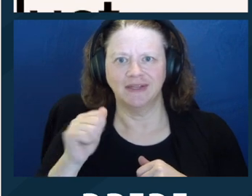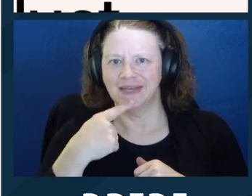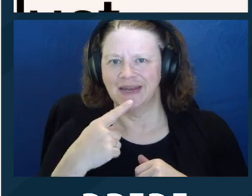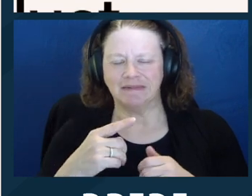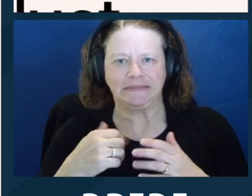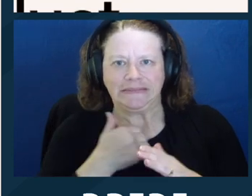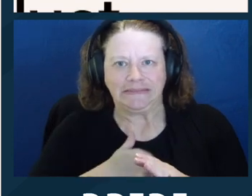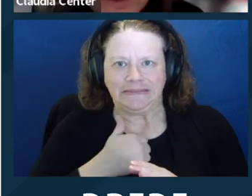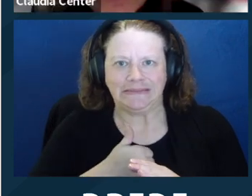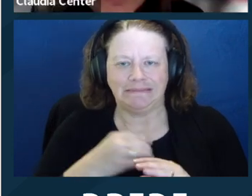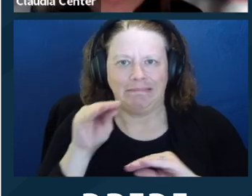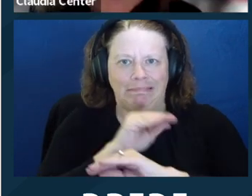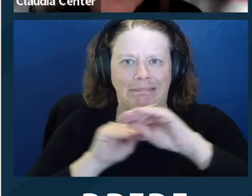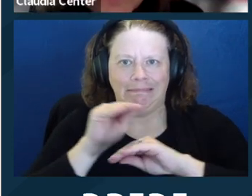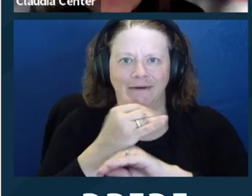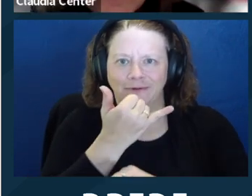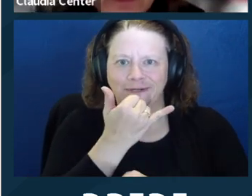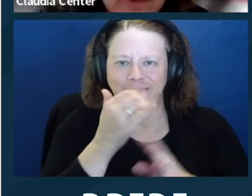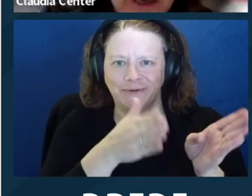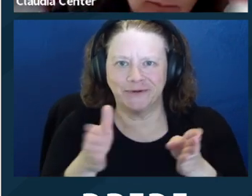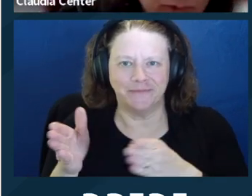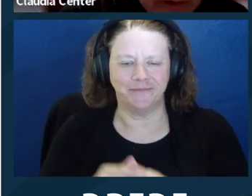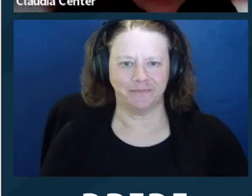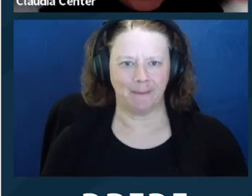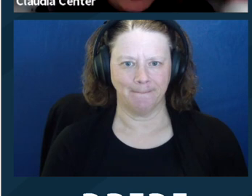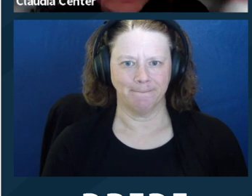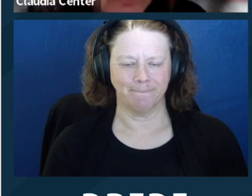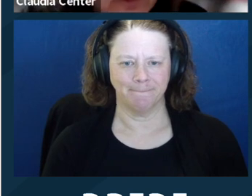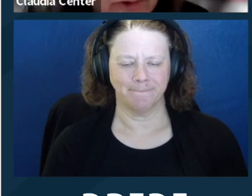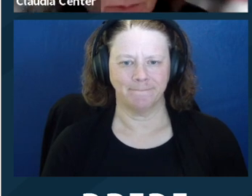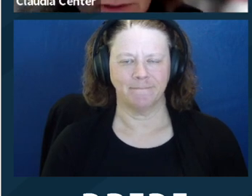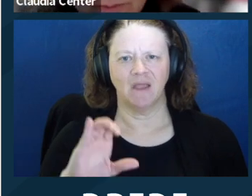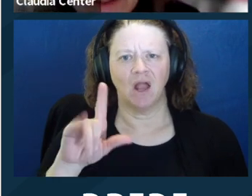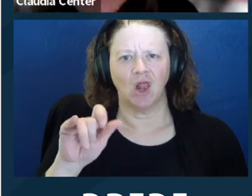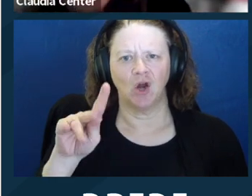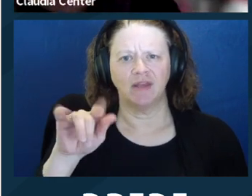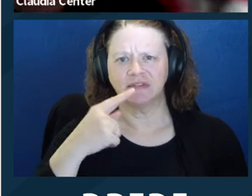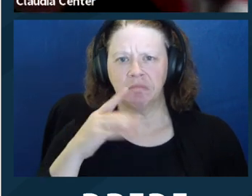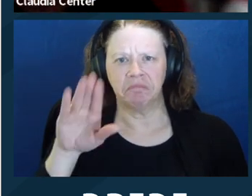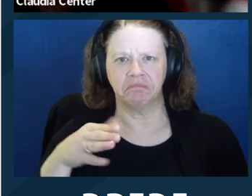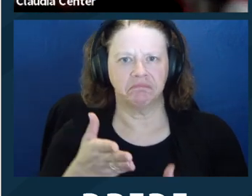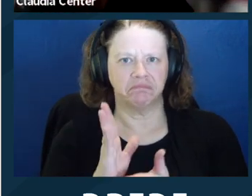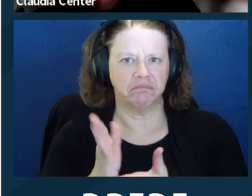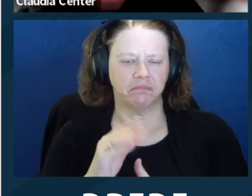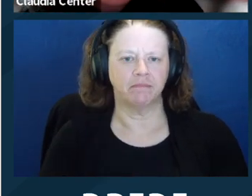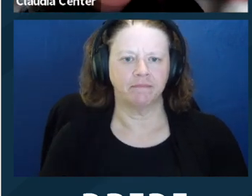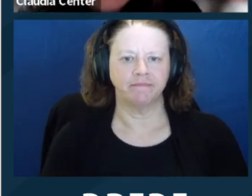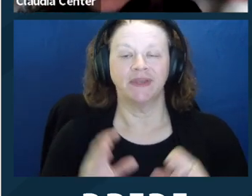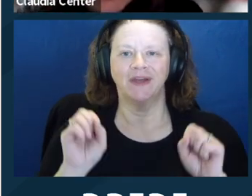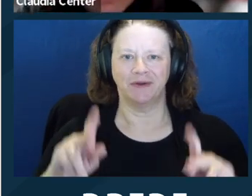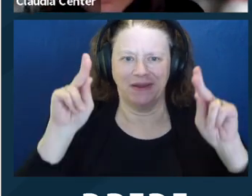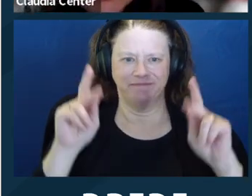wait. Okay. Here we go. So rule 8.4.1 is, you know, that you can't